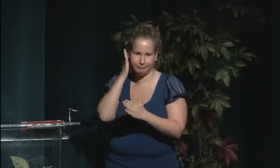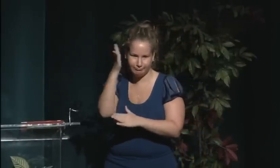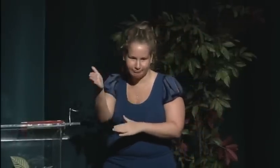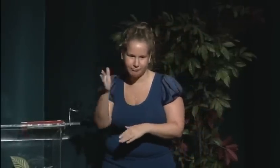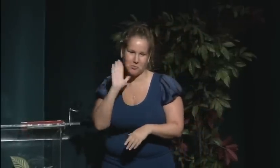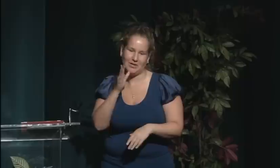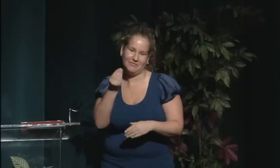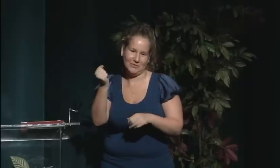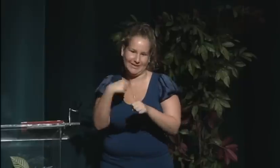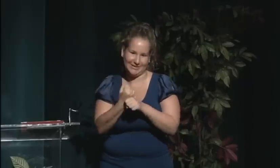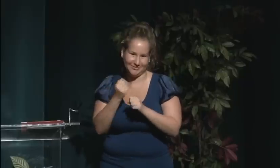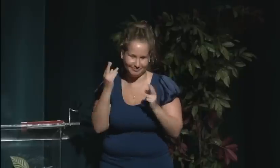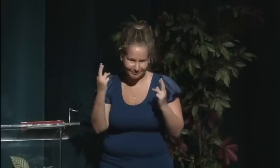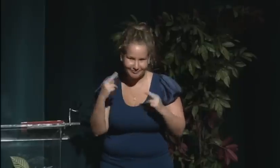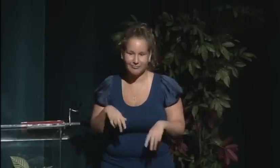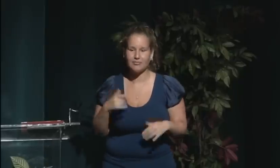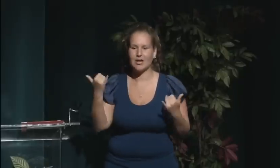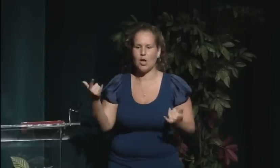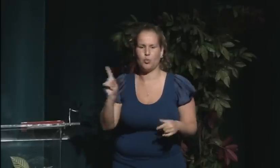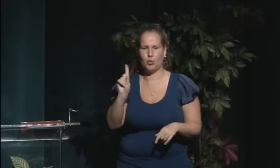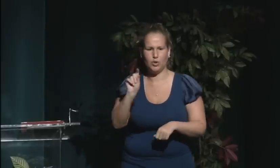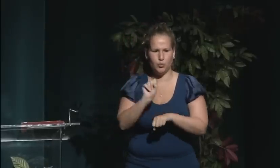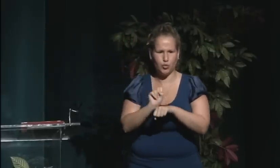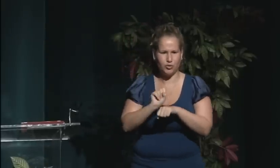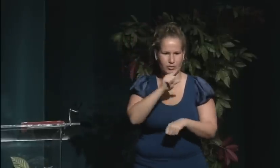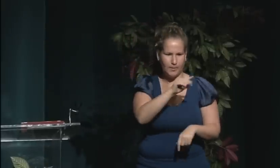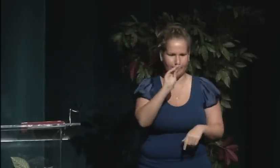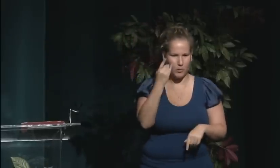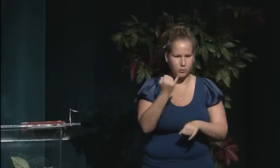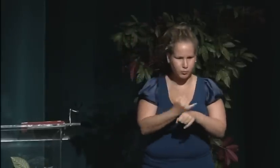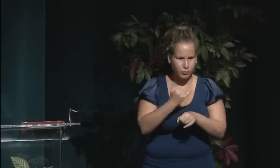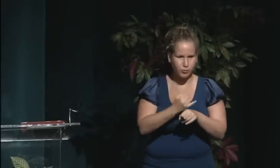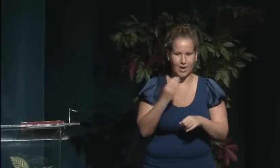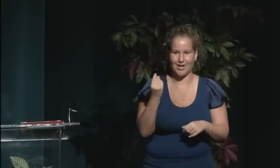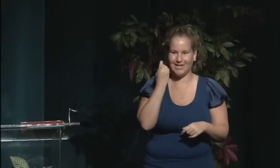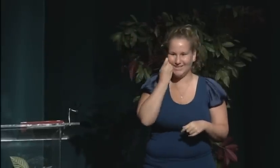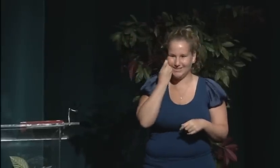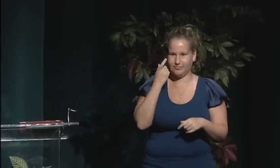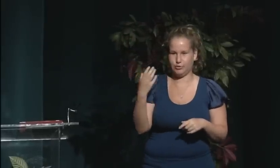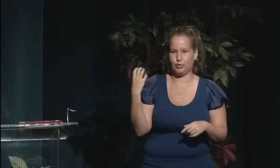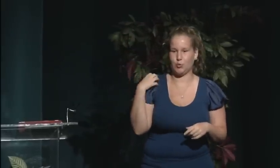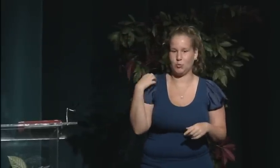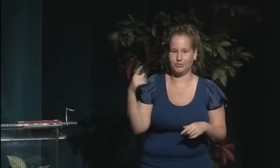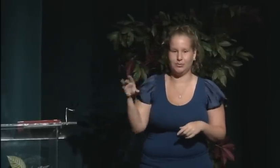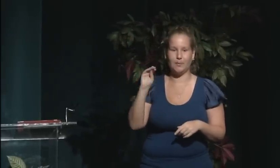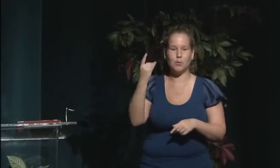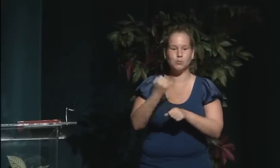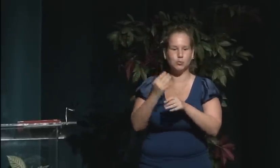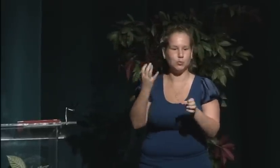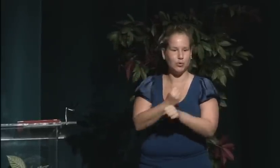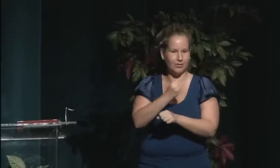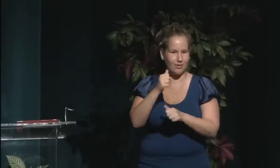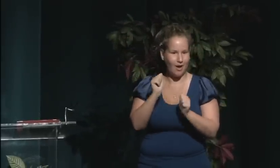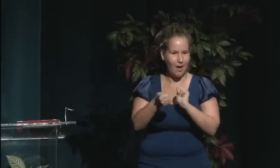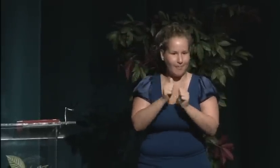he is working on a book, which hopefully will be published for us to read shortly.